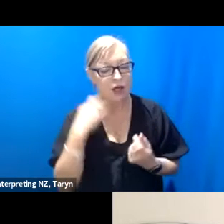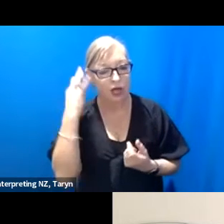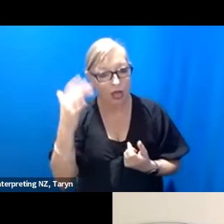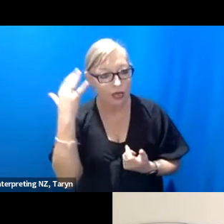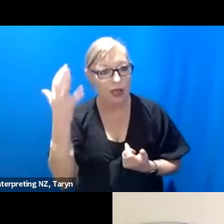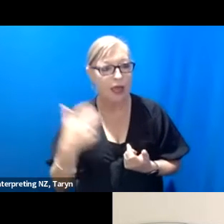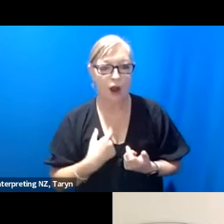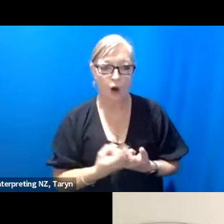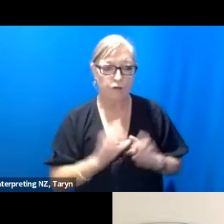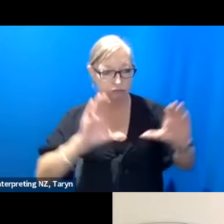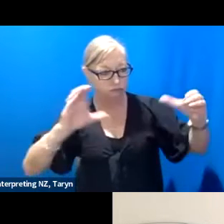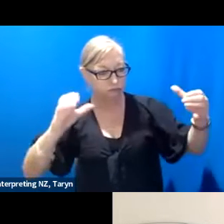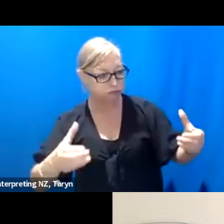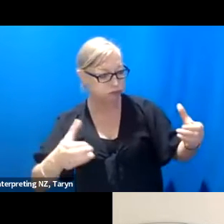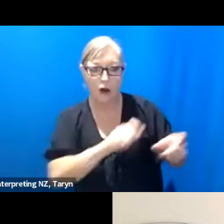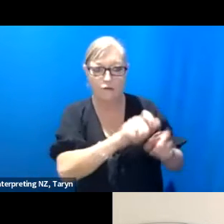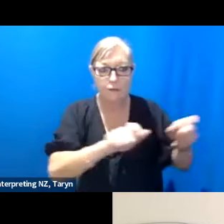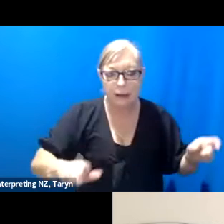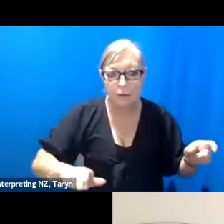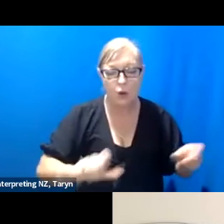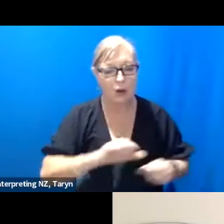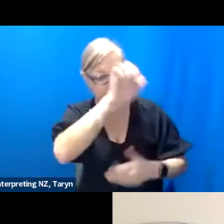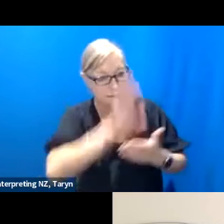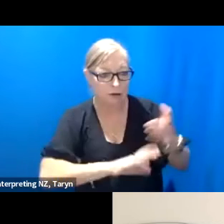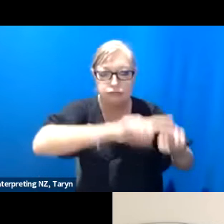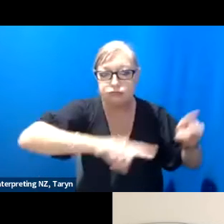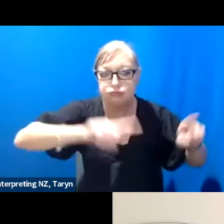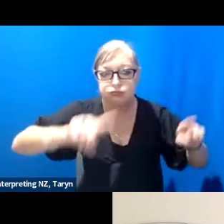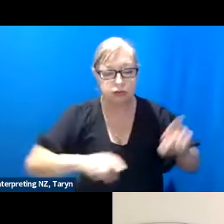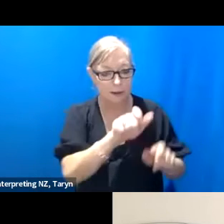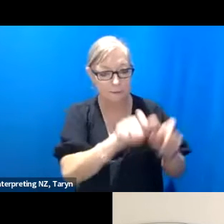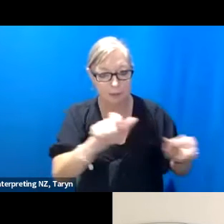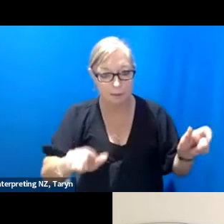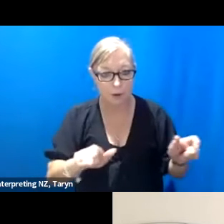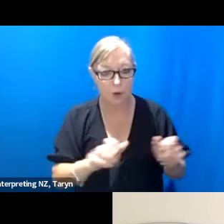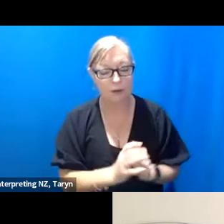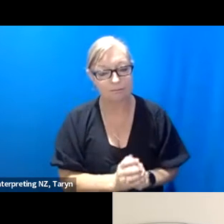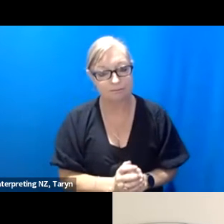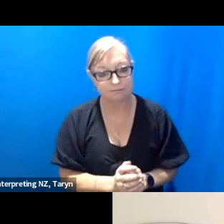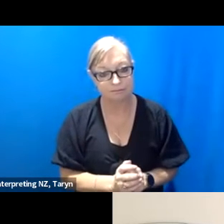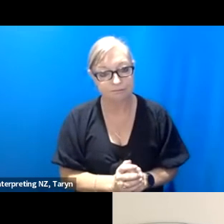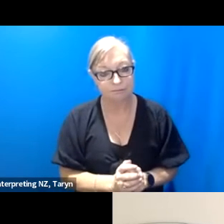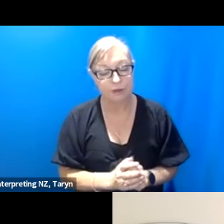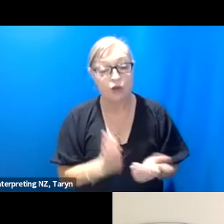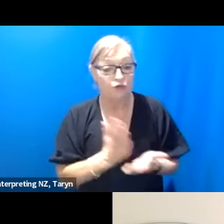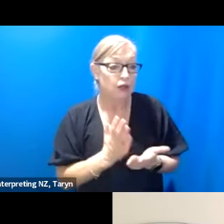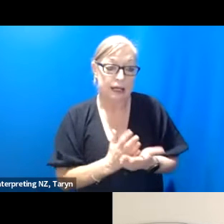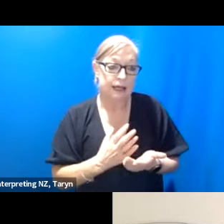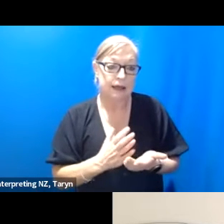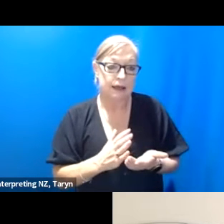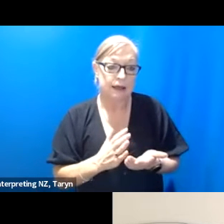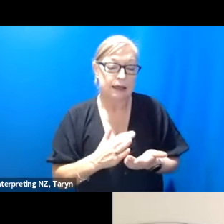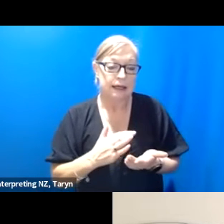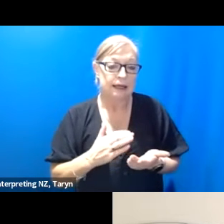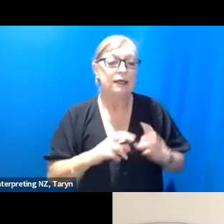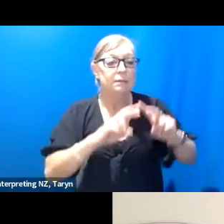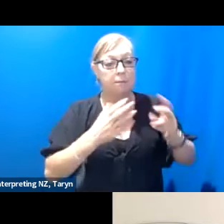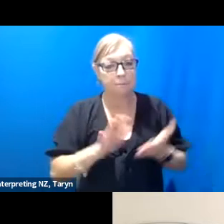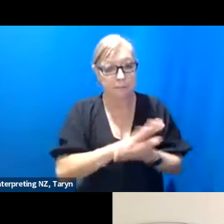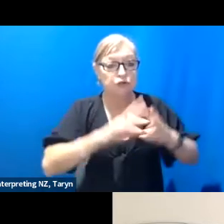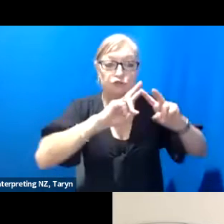many people, and it's a constantly evolving idea really and research. So it's not like, it's not a